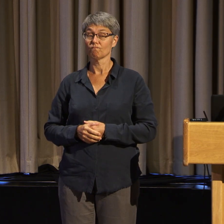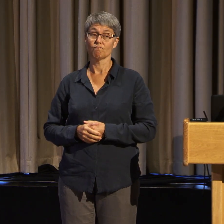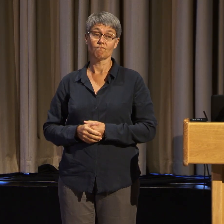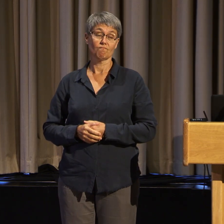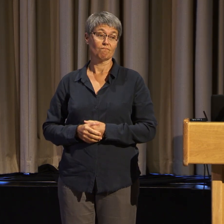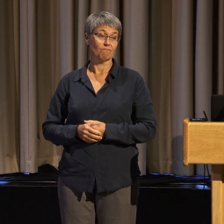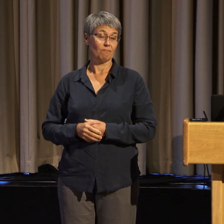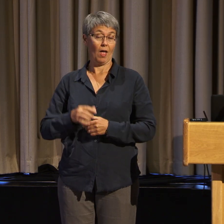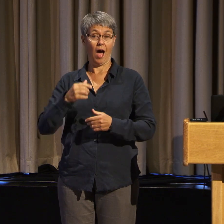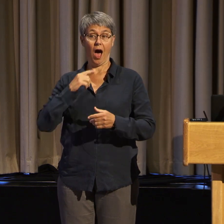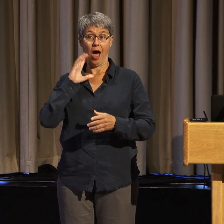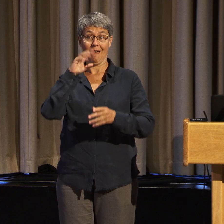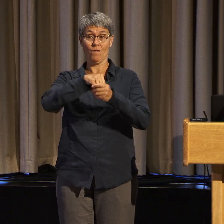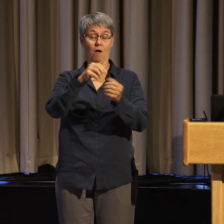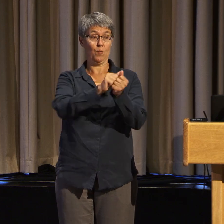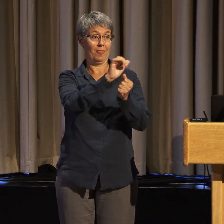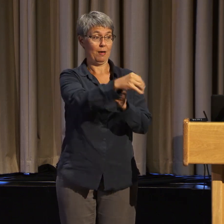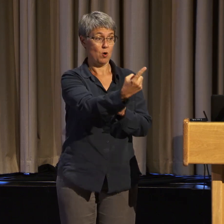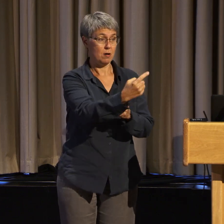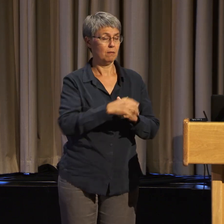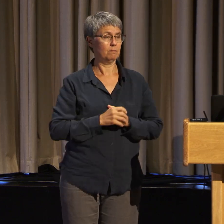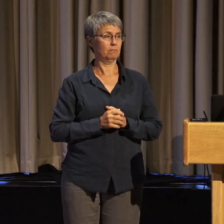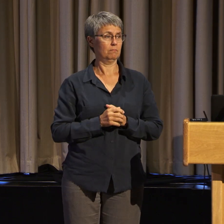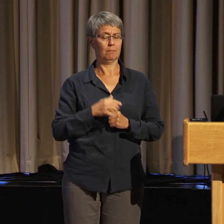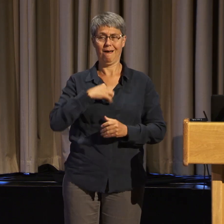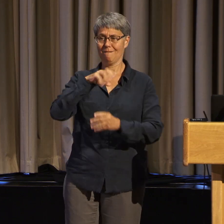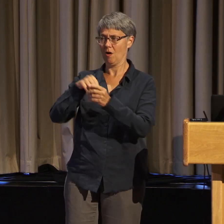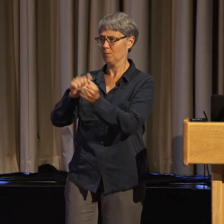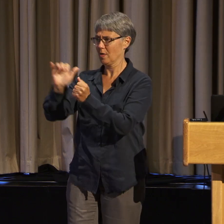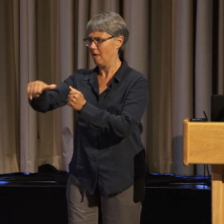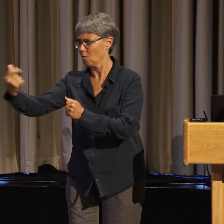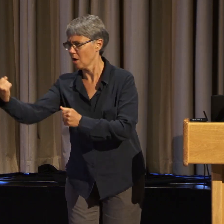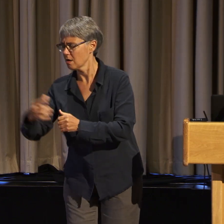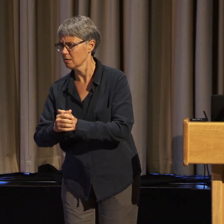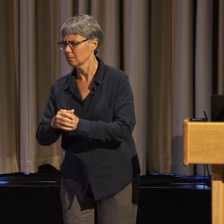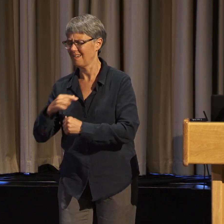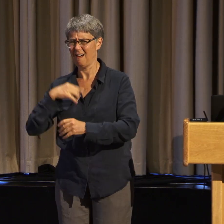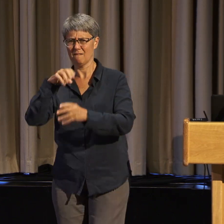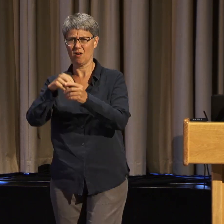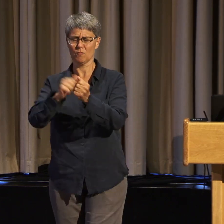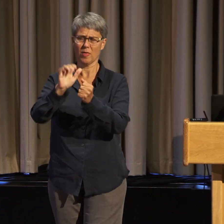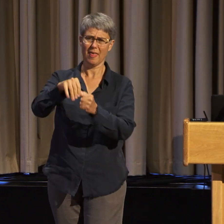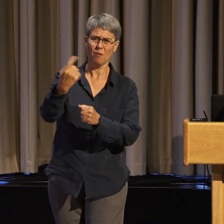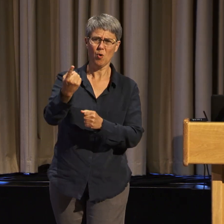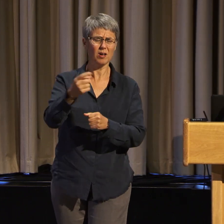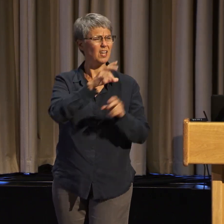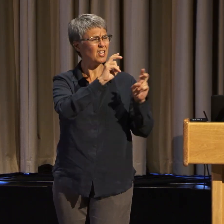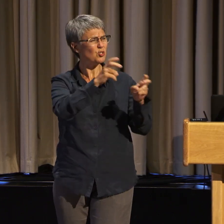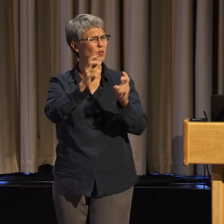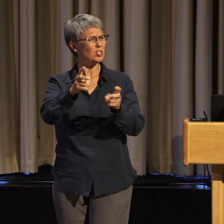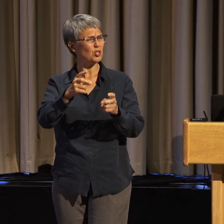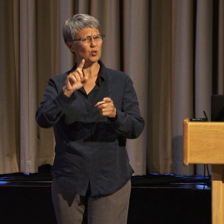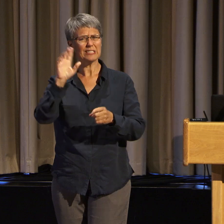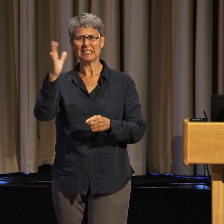it just seemed like I was an outsider. I was either the only black person